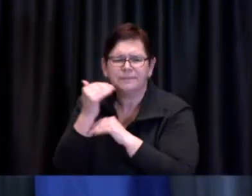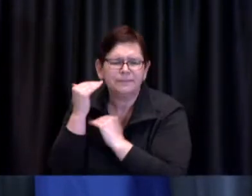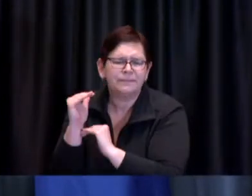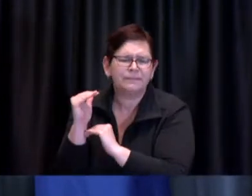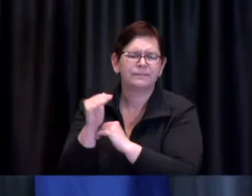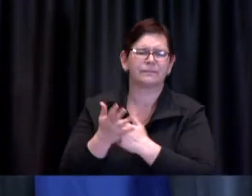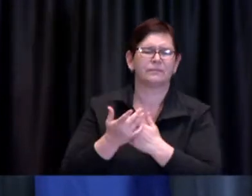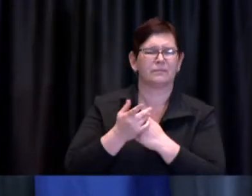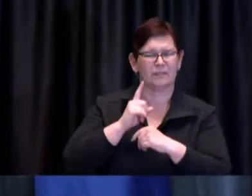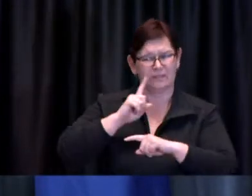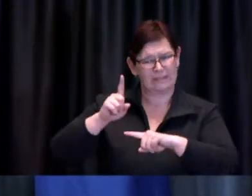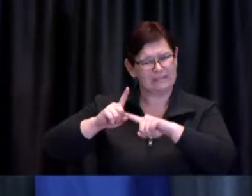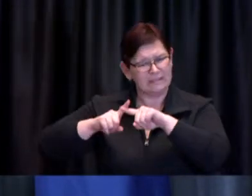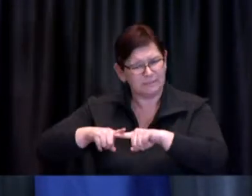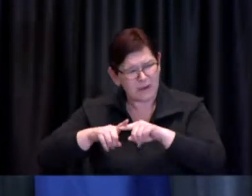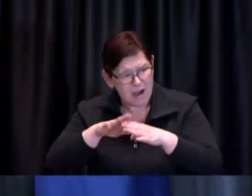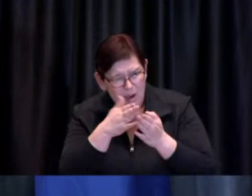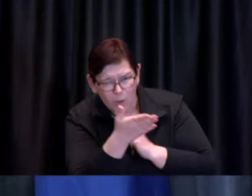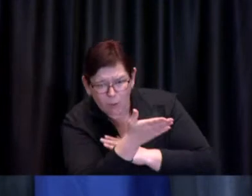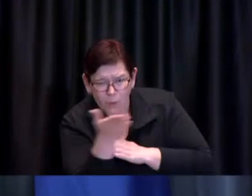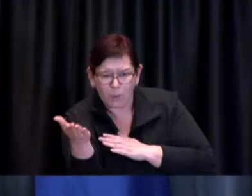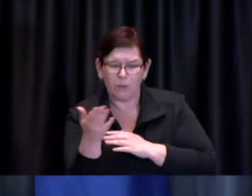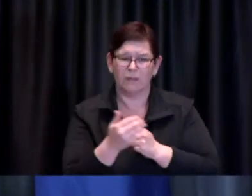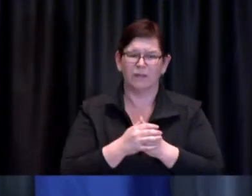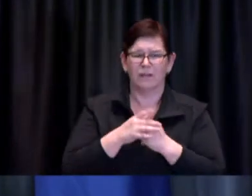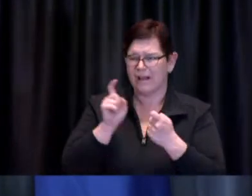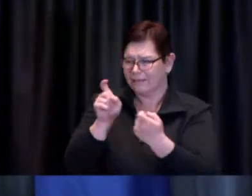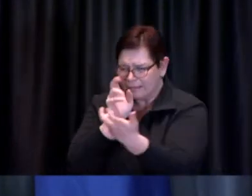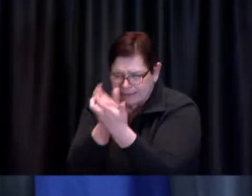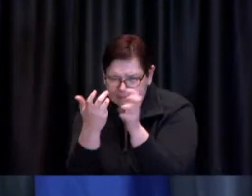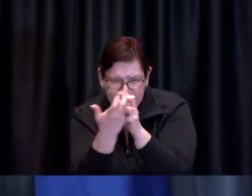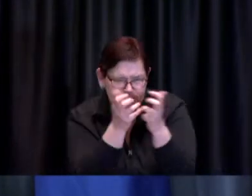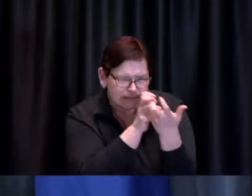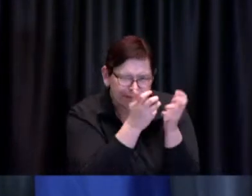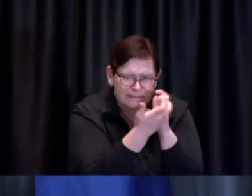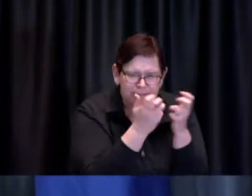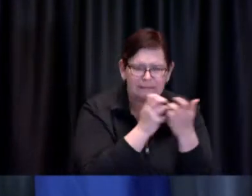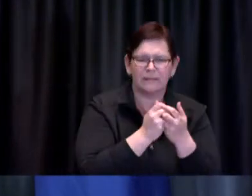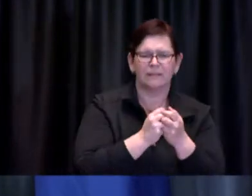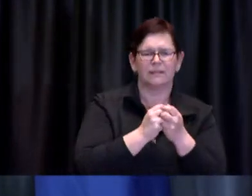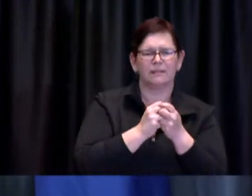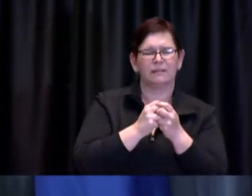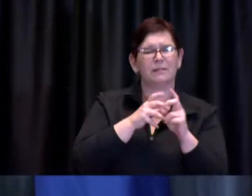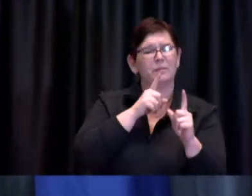complying with those measures and fundamentally what it comes down to is each and every one of us